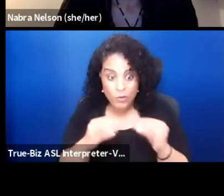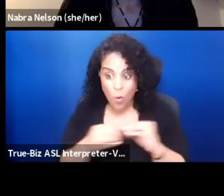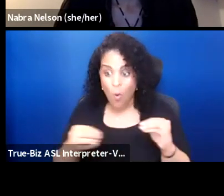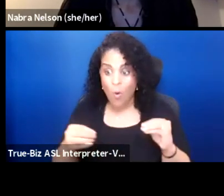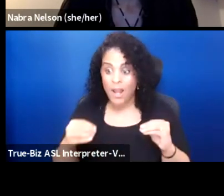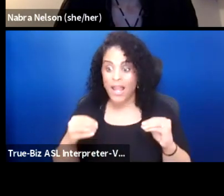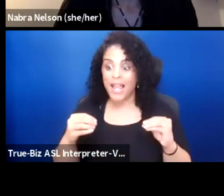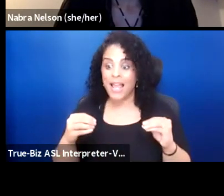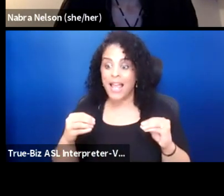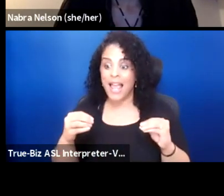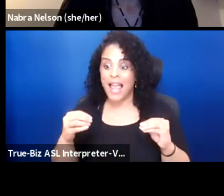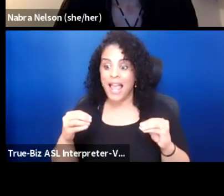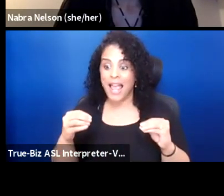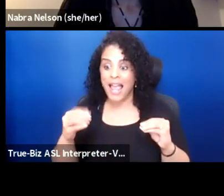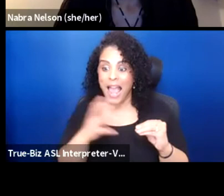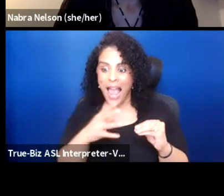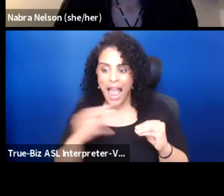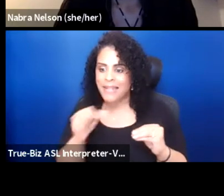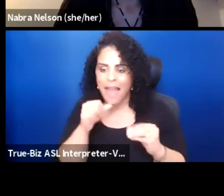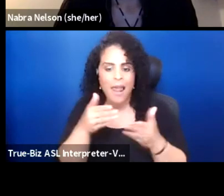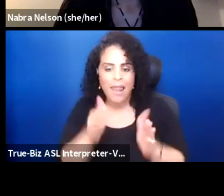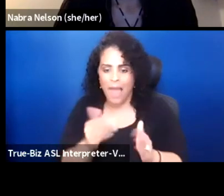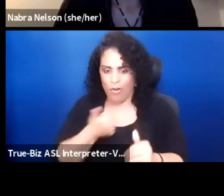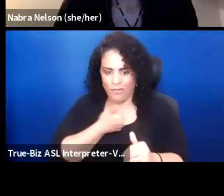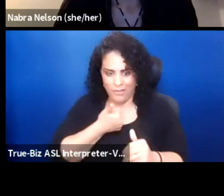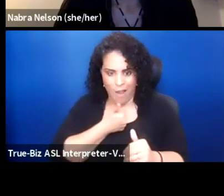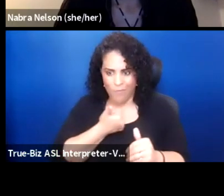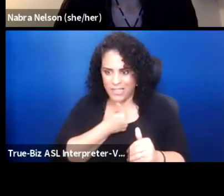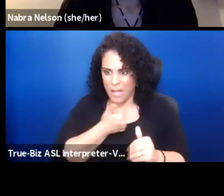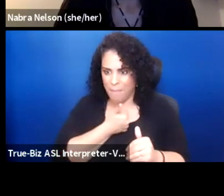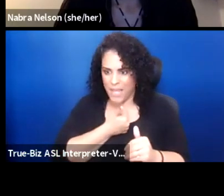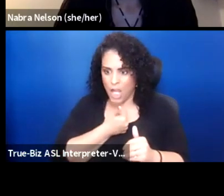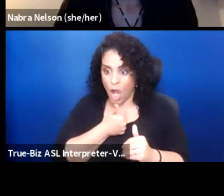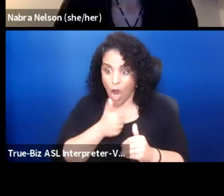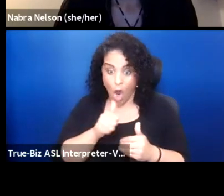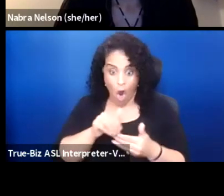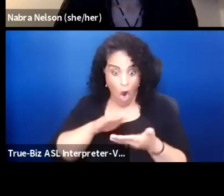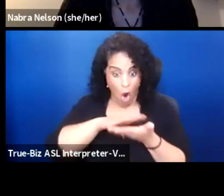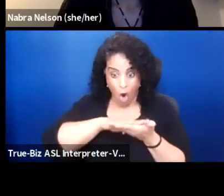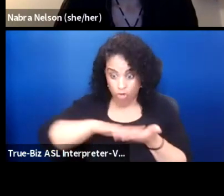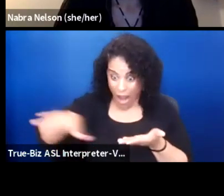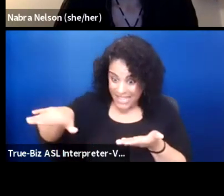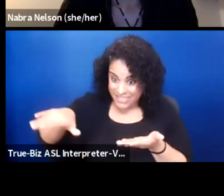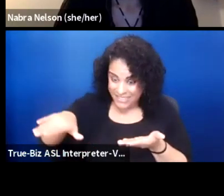and not allowing ourselves to be erased is changing the world and making a difference.